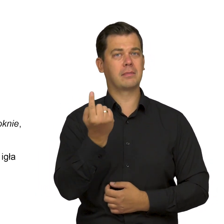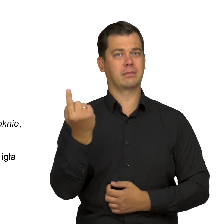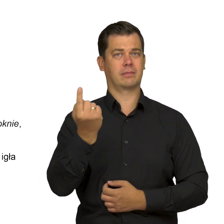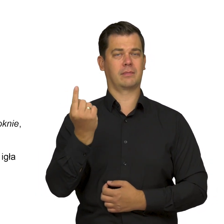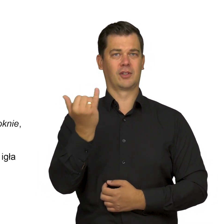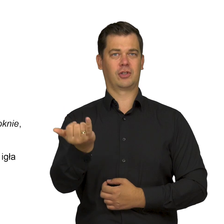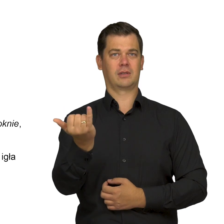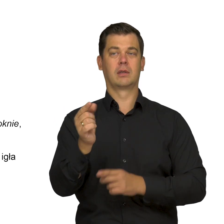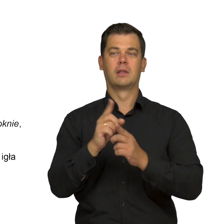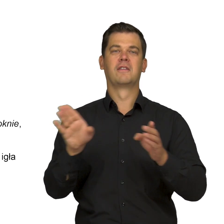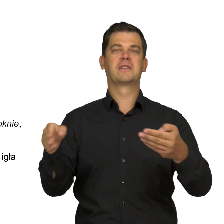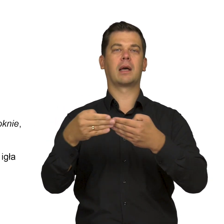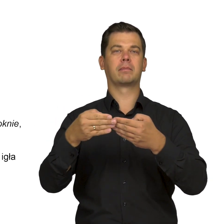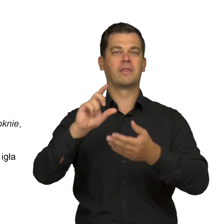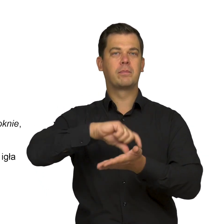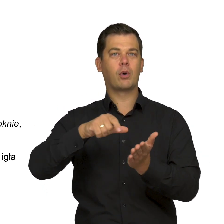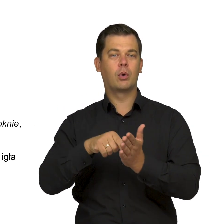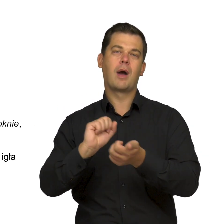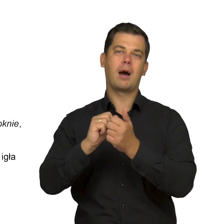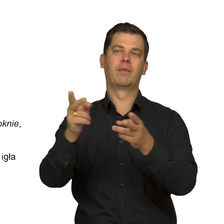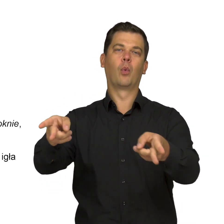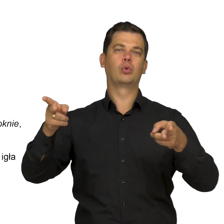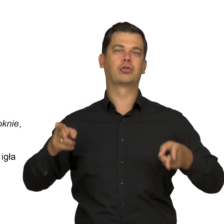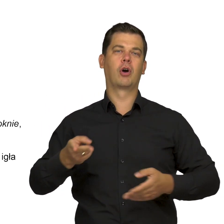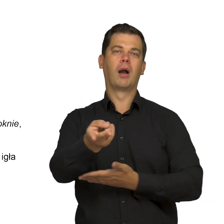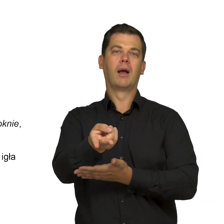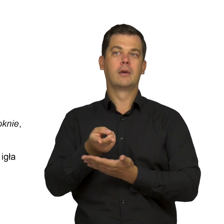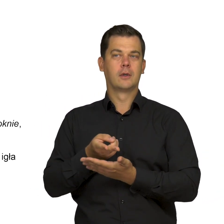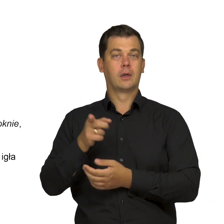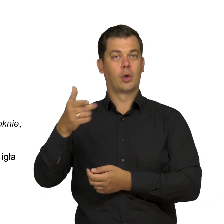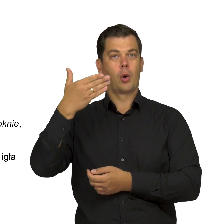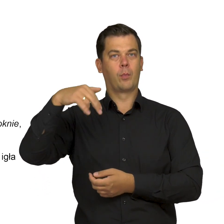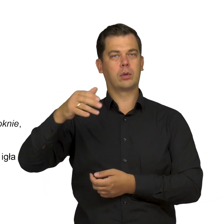either confined to a room or bedridden, is a frequent motif in his art,